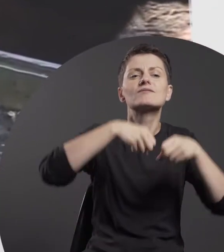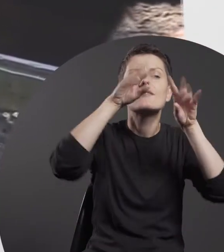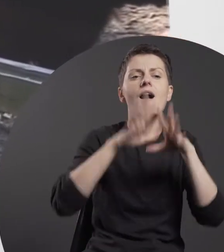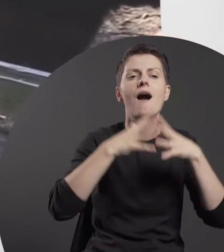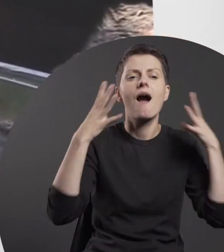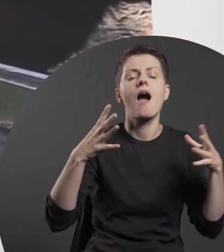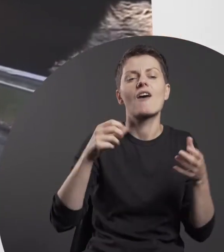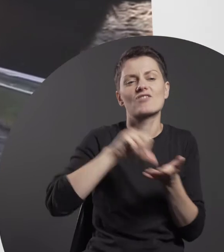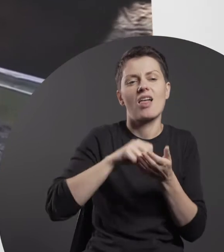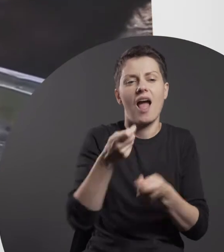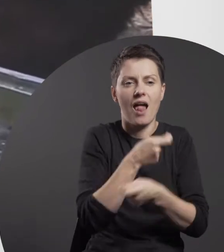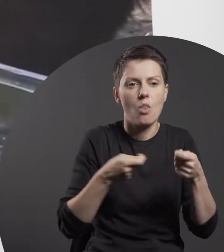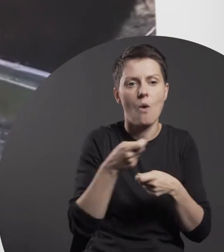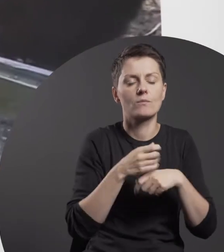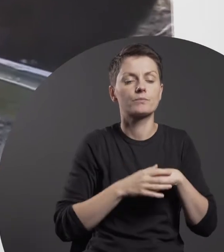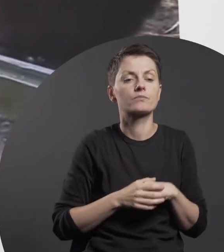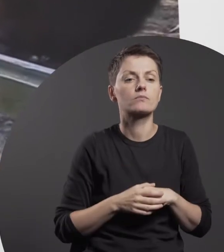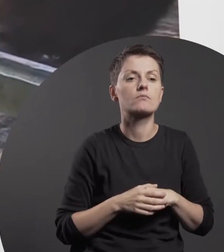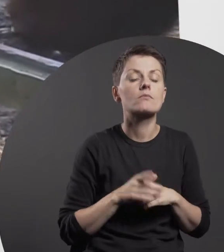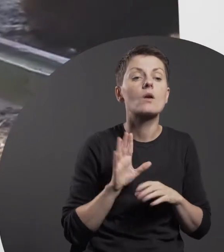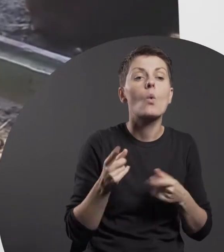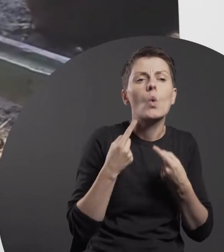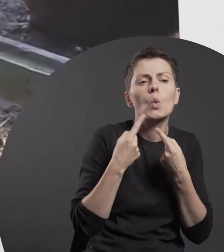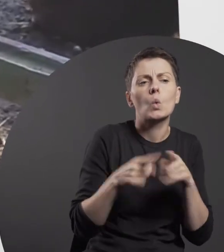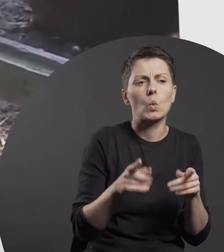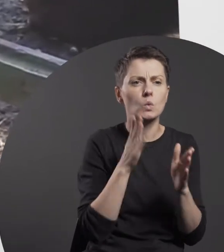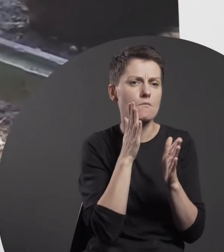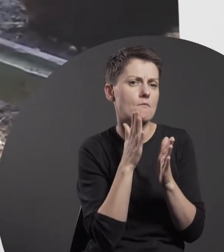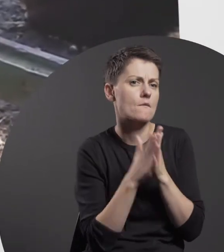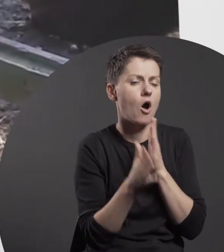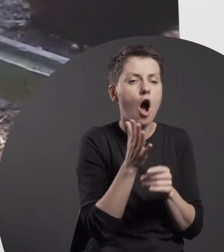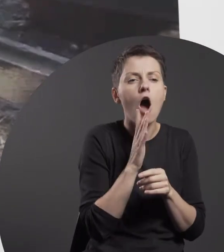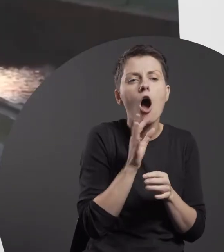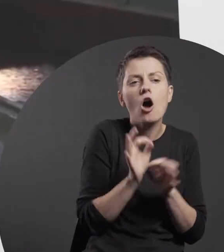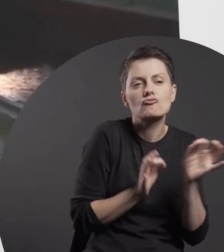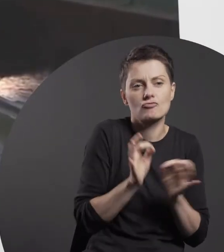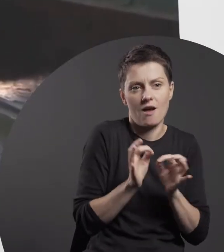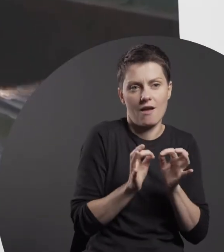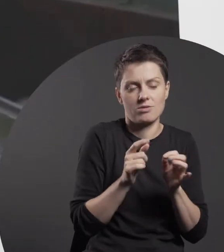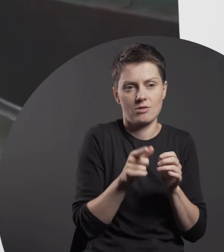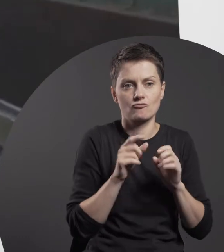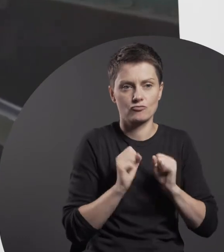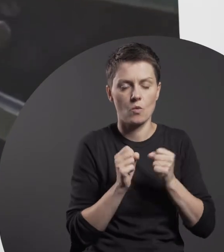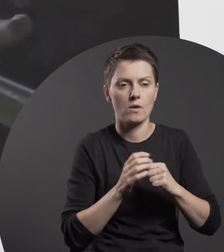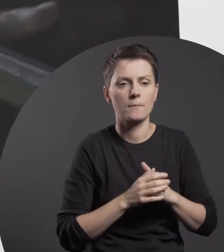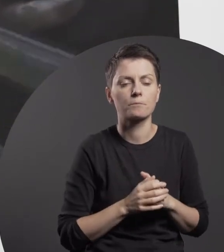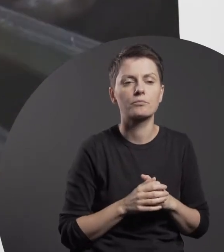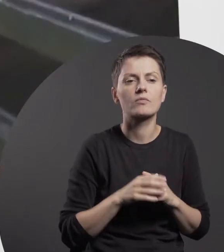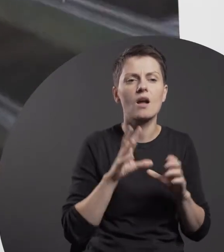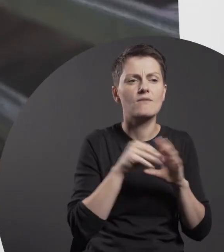His performances are short, formally minimalist actions that are often typified by the sense of absurd.